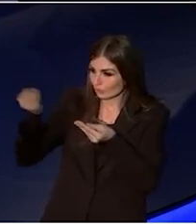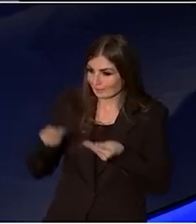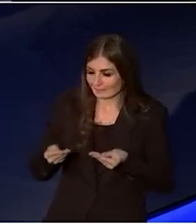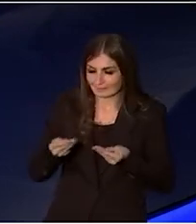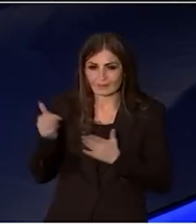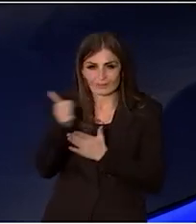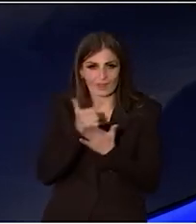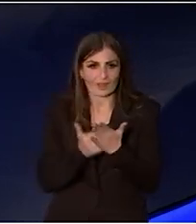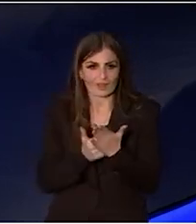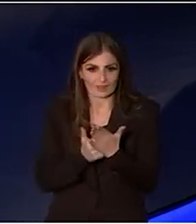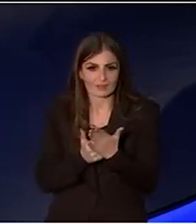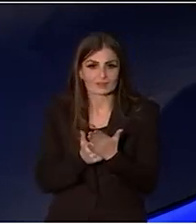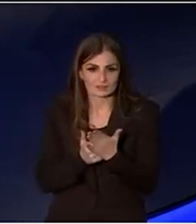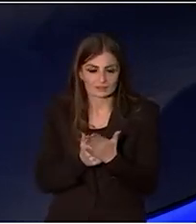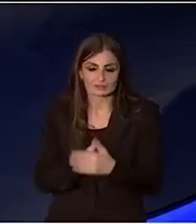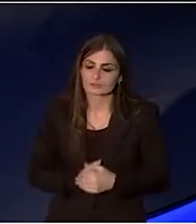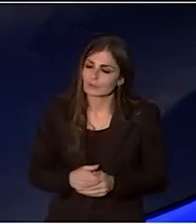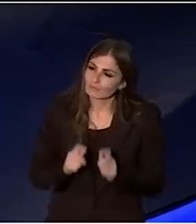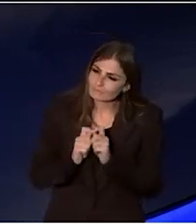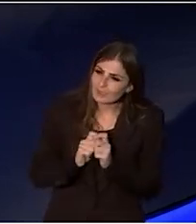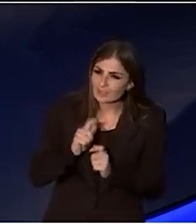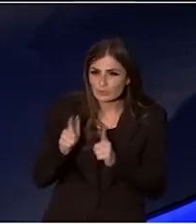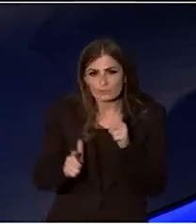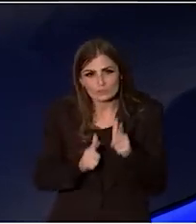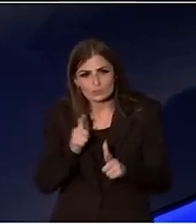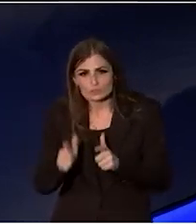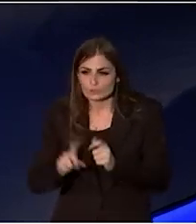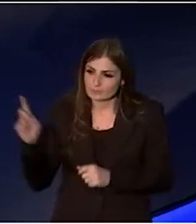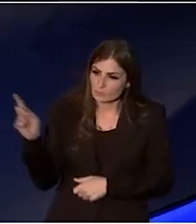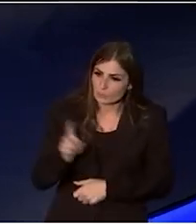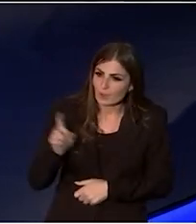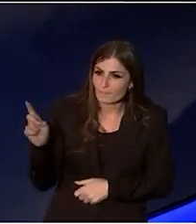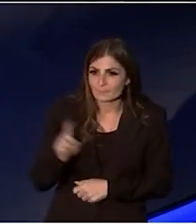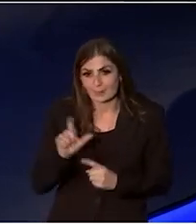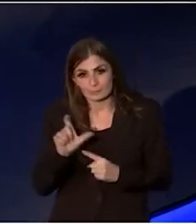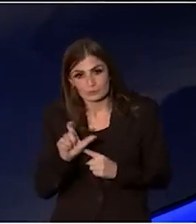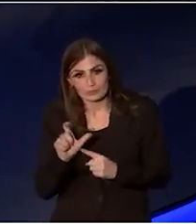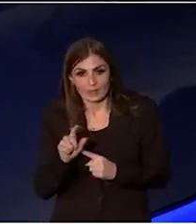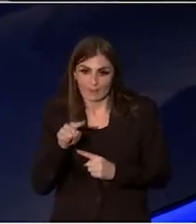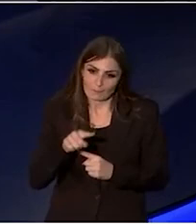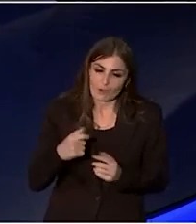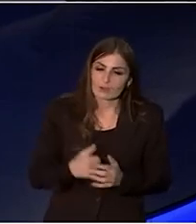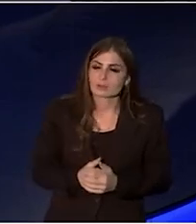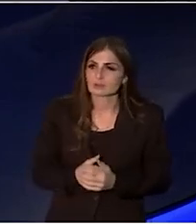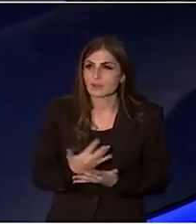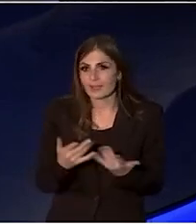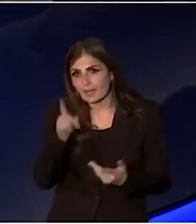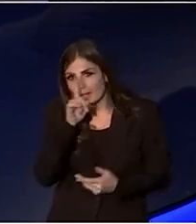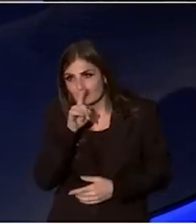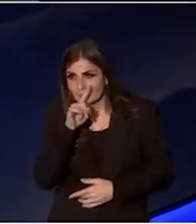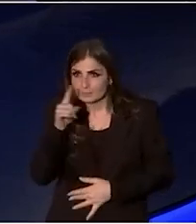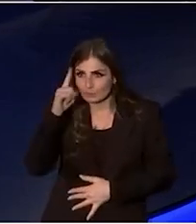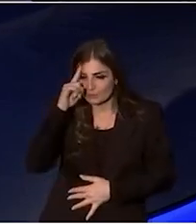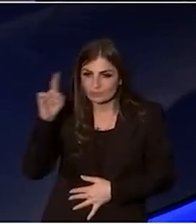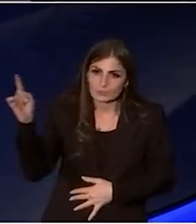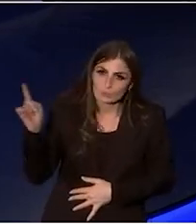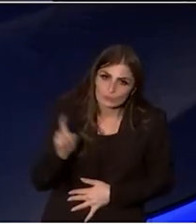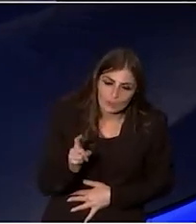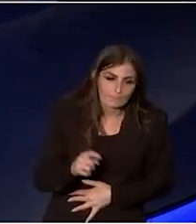The value of the tourism that would come to Canberra as a result, the number of people we expected to visit,